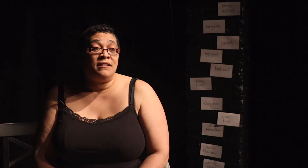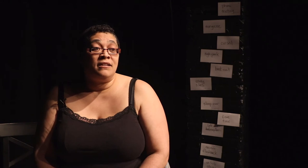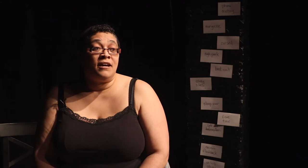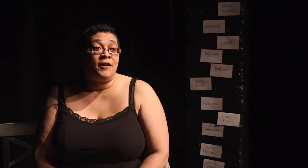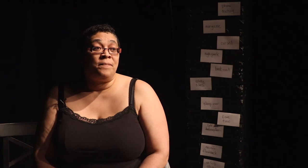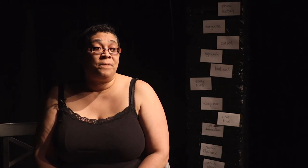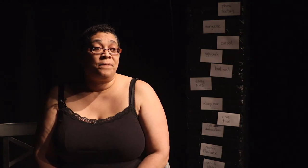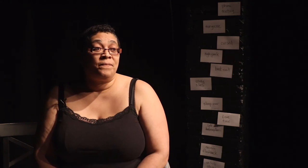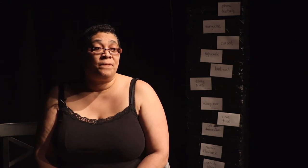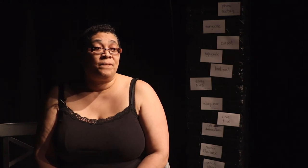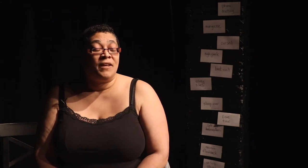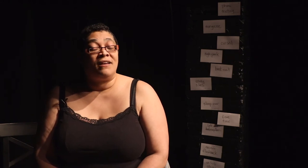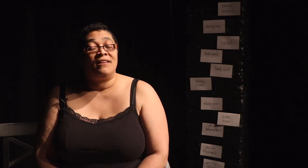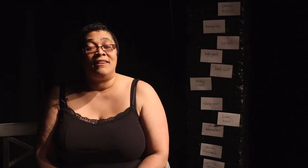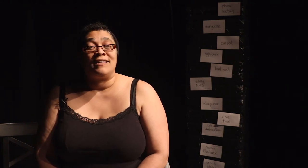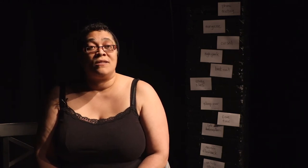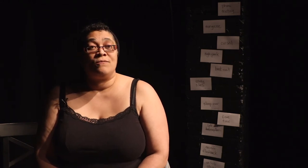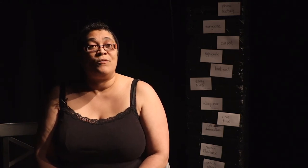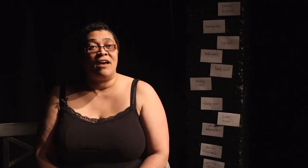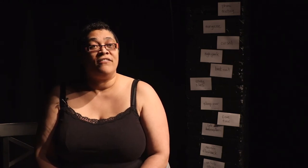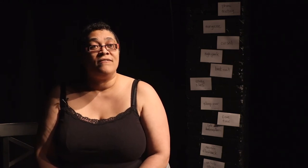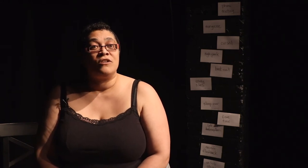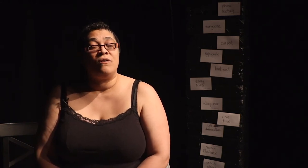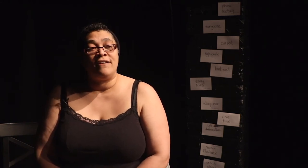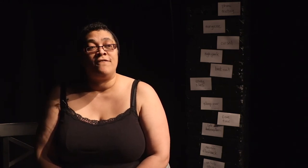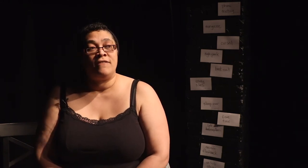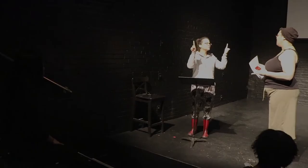And yeah, that's what we have. So I think